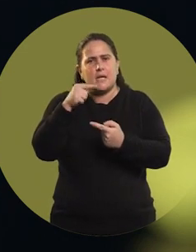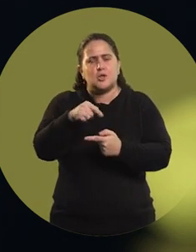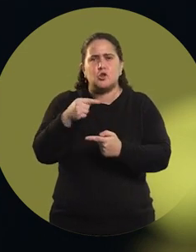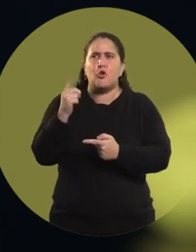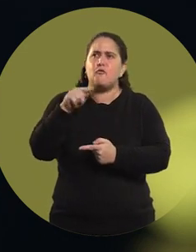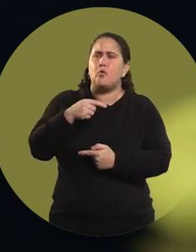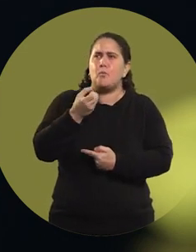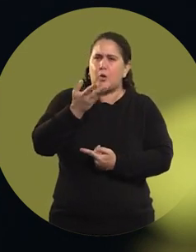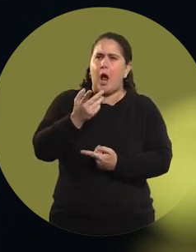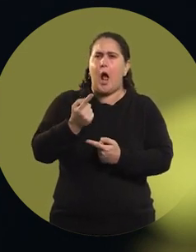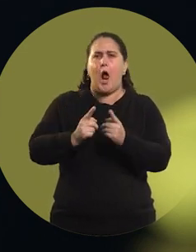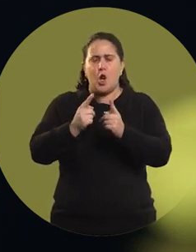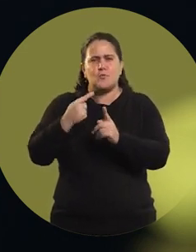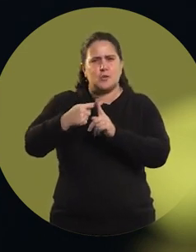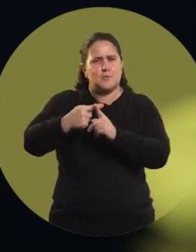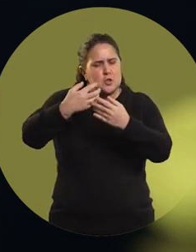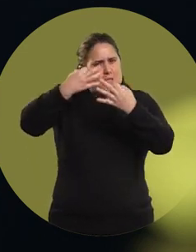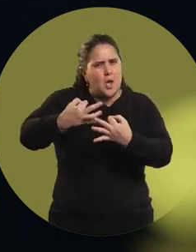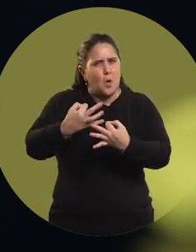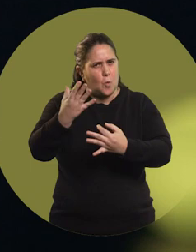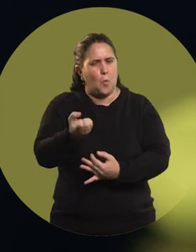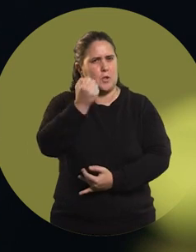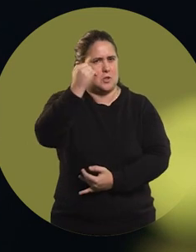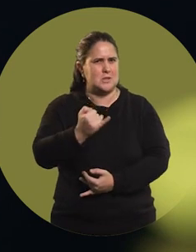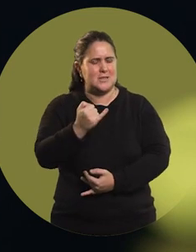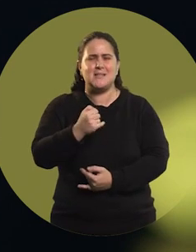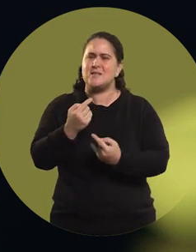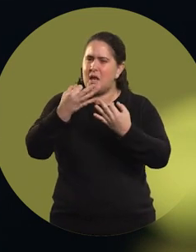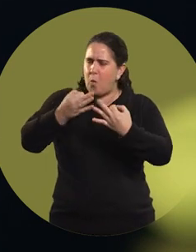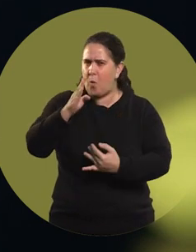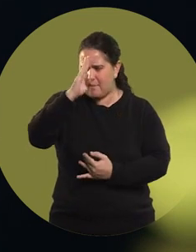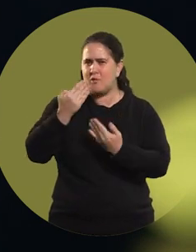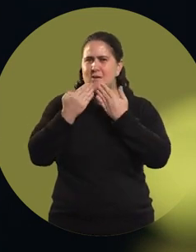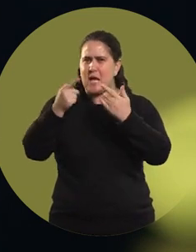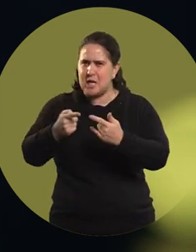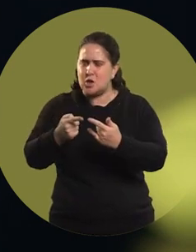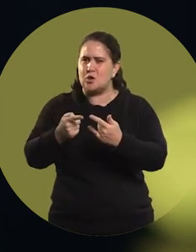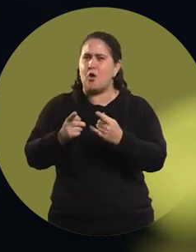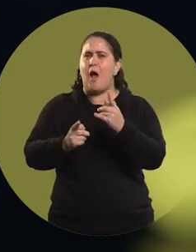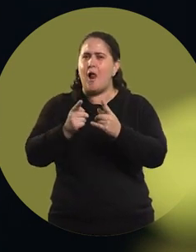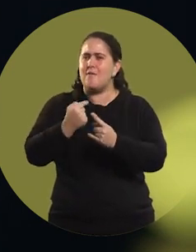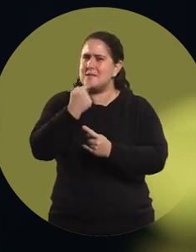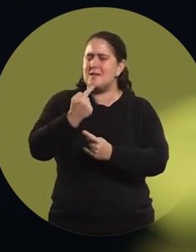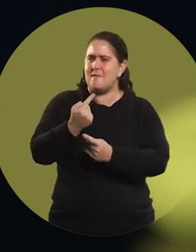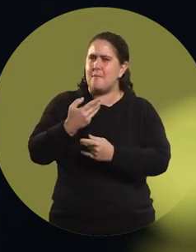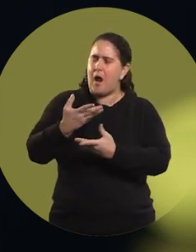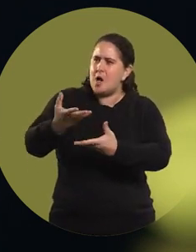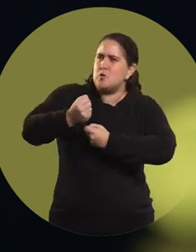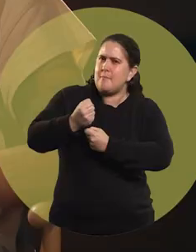"This is happening to me for a reason and I'll learn from it, I'll extract a teaching that helps me to be stronger".